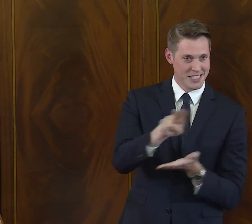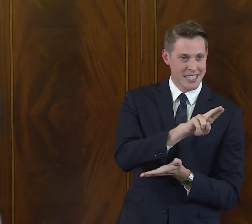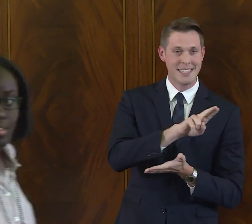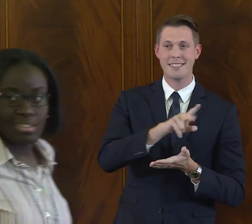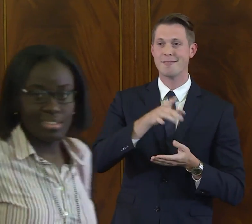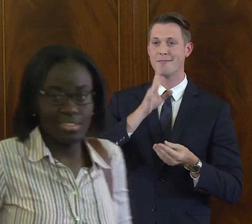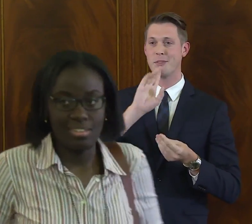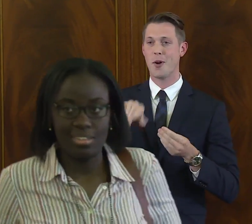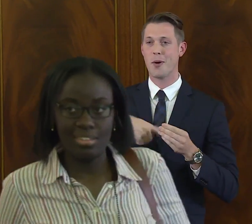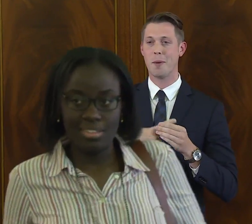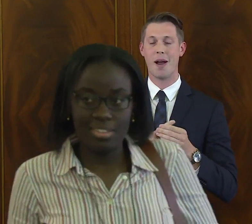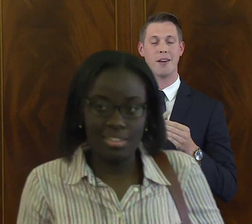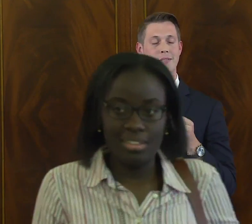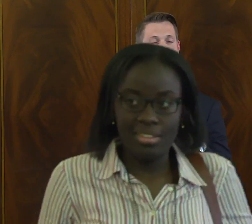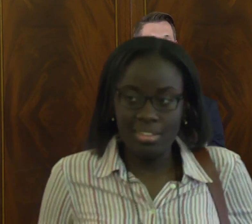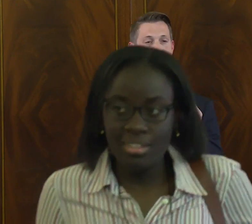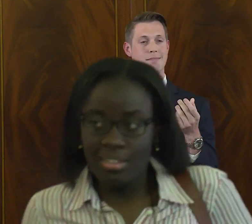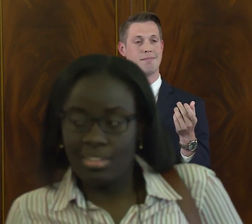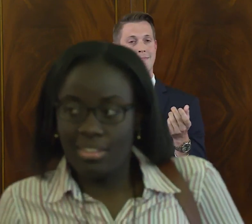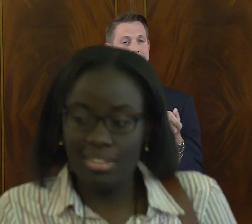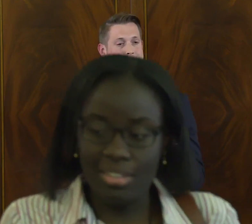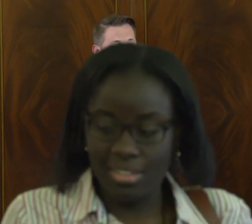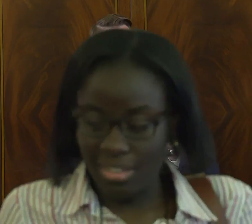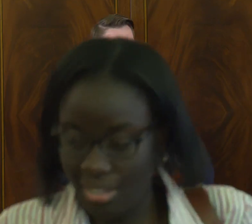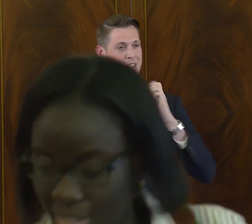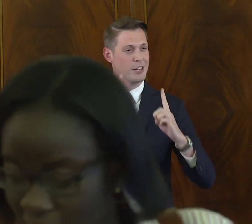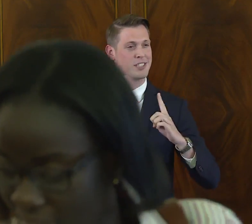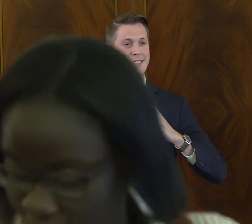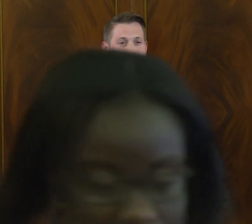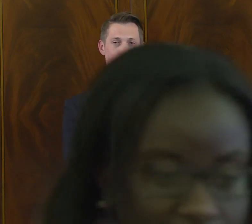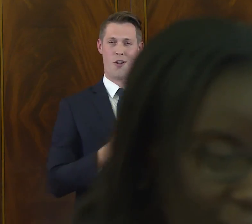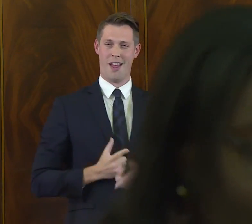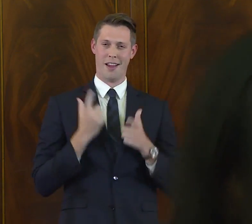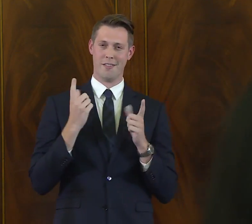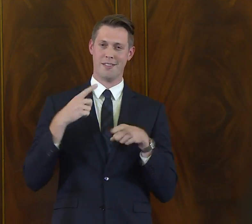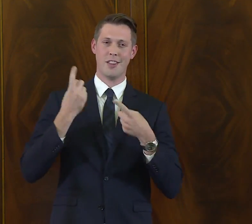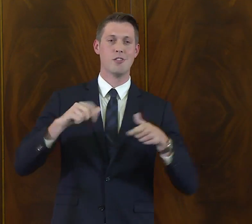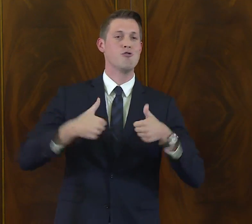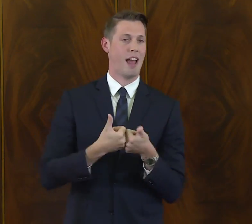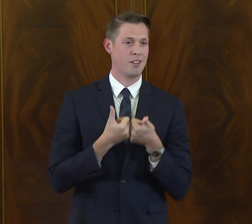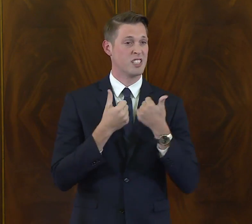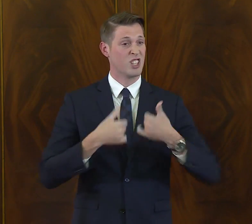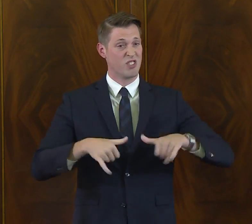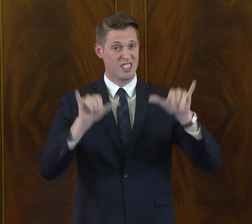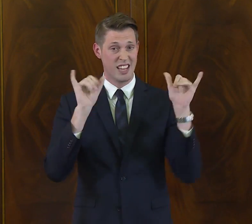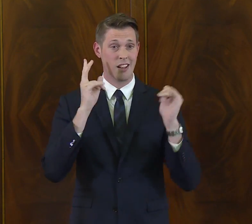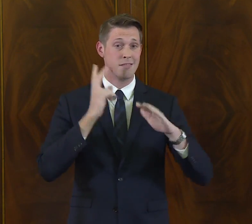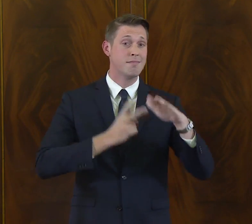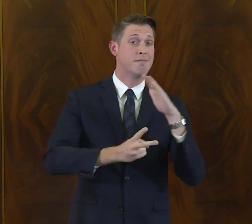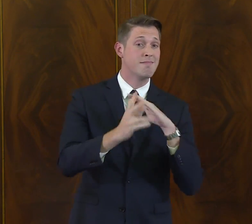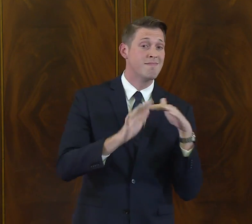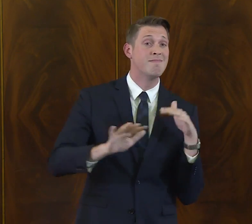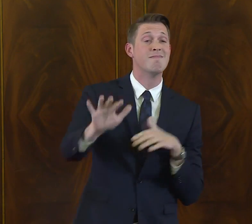We've had the President of Gallaudet University talk to us about deaf education and the challenges that she's seen